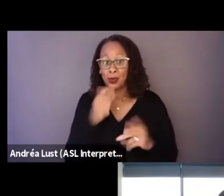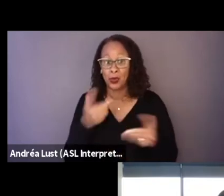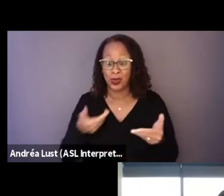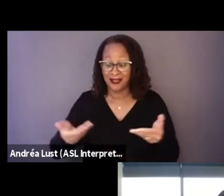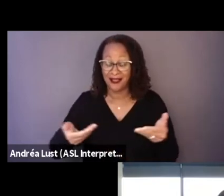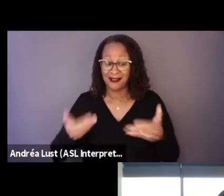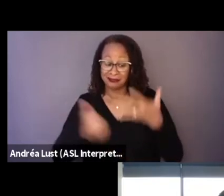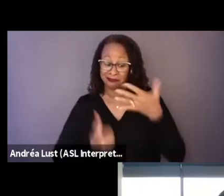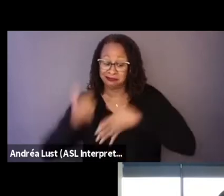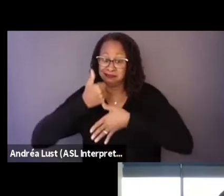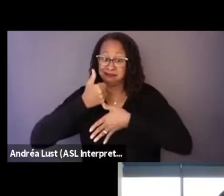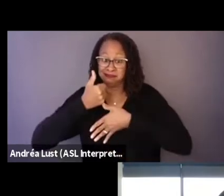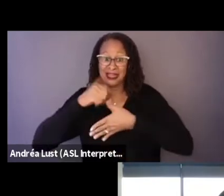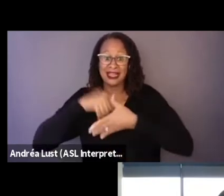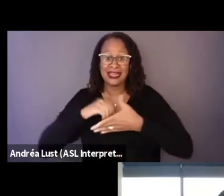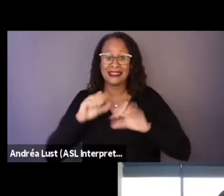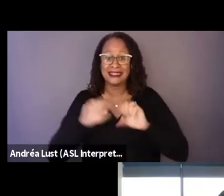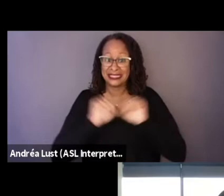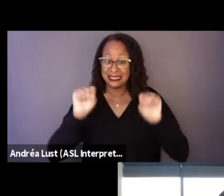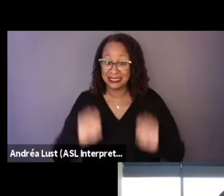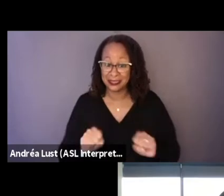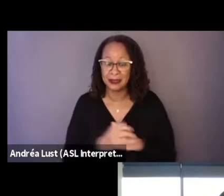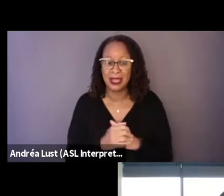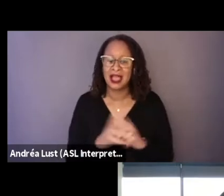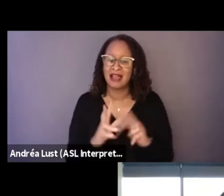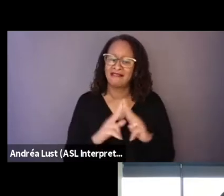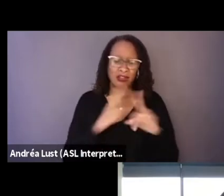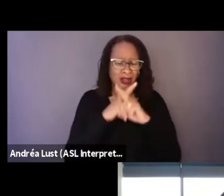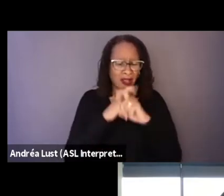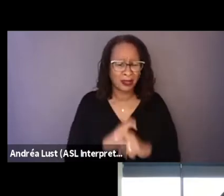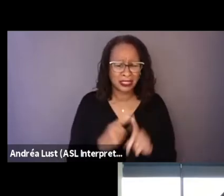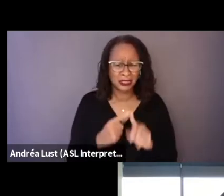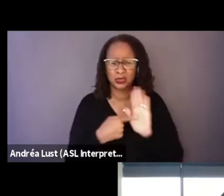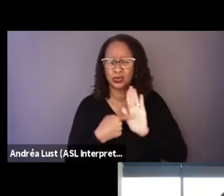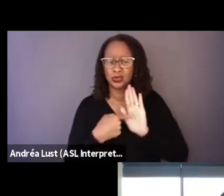Things that are very complicated to catch on camera,